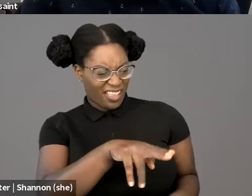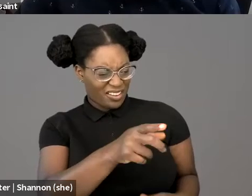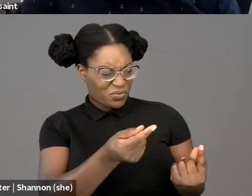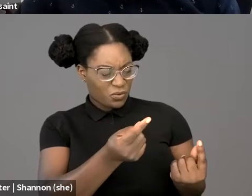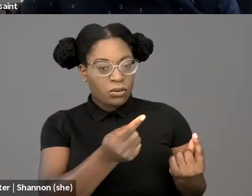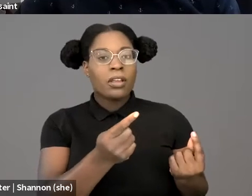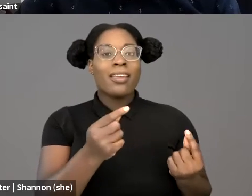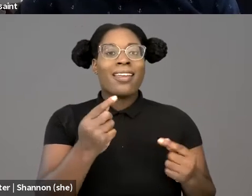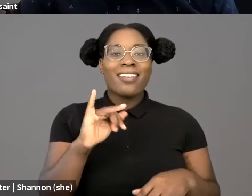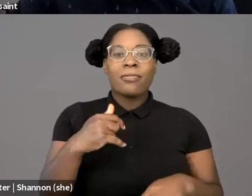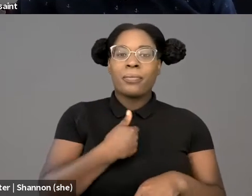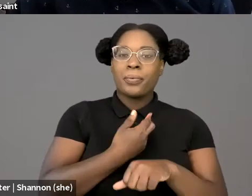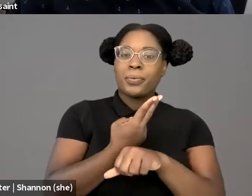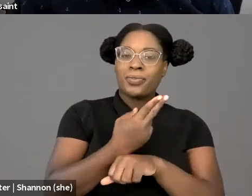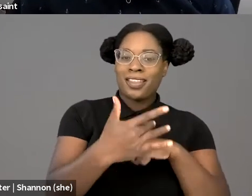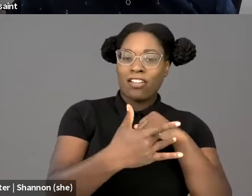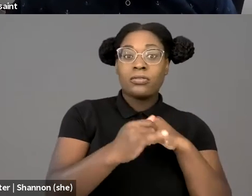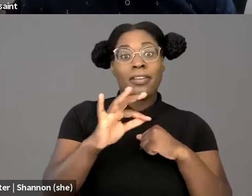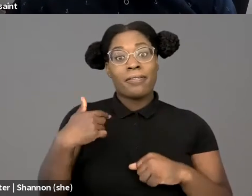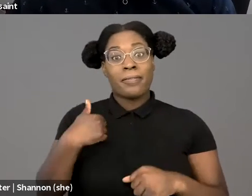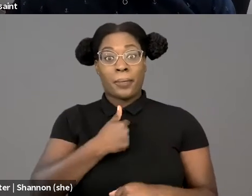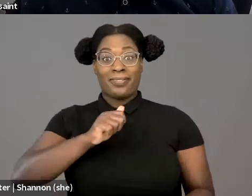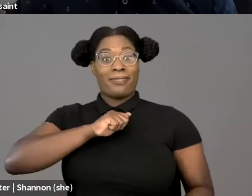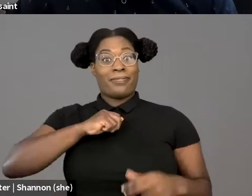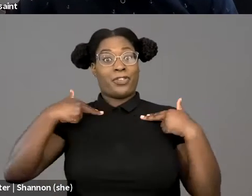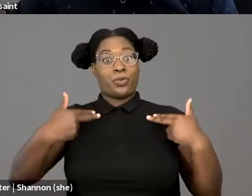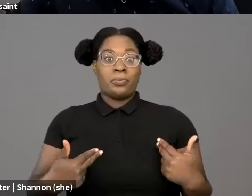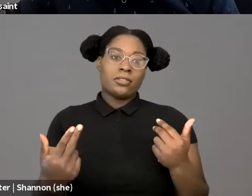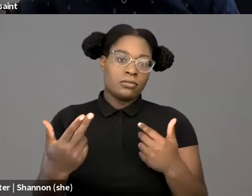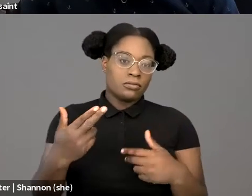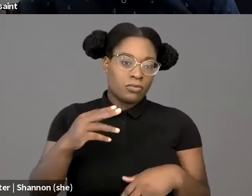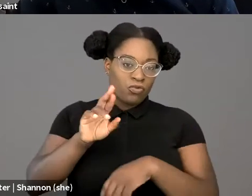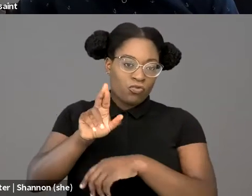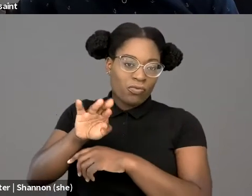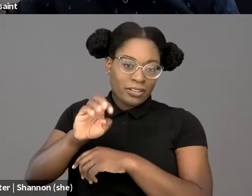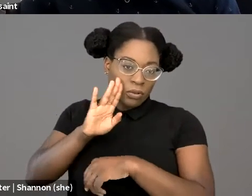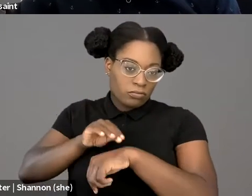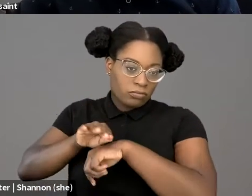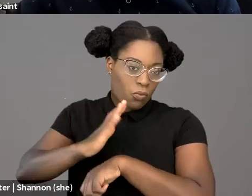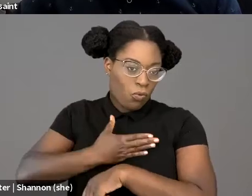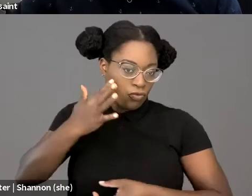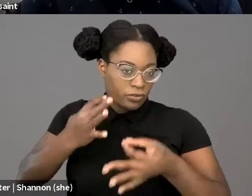So as I've written in my article, you know, you can imagine weapon scanners